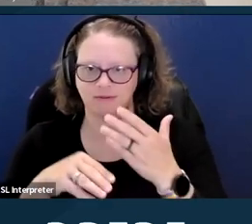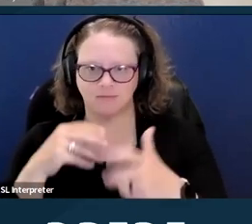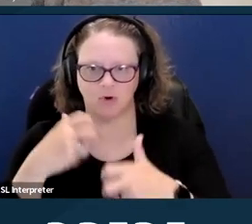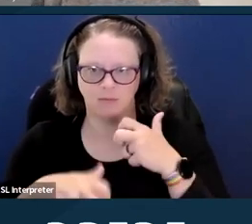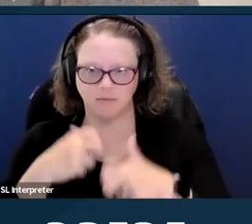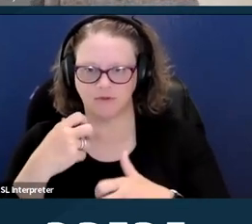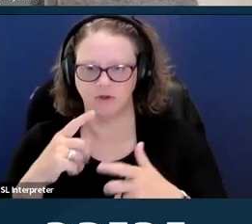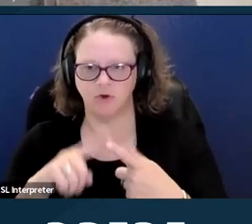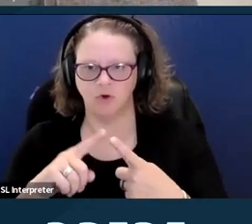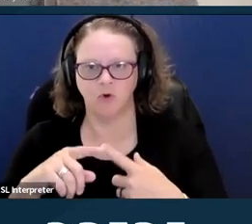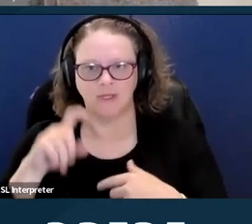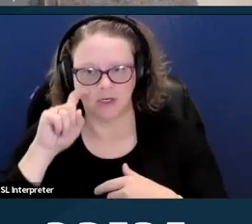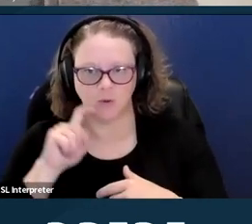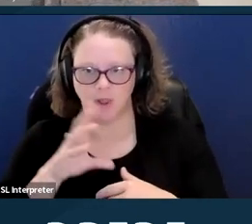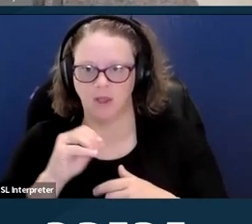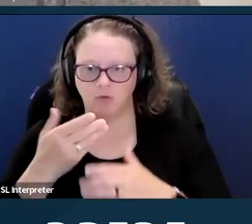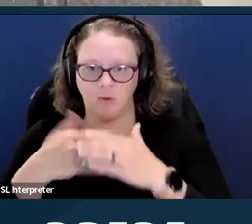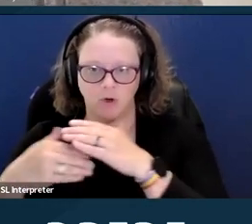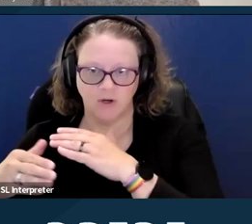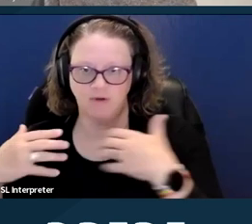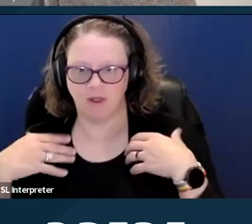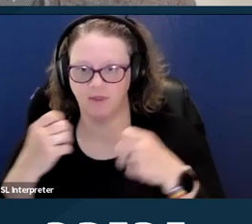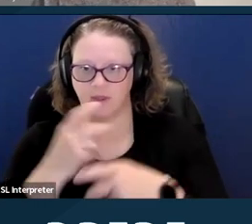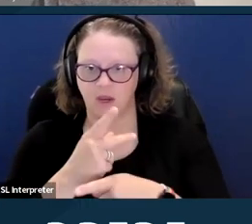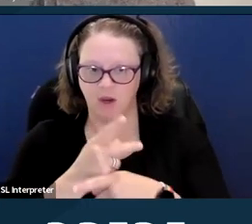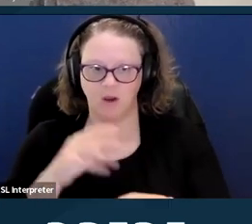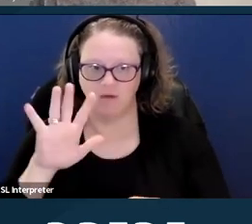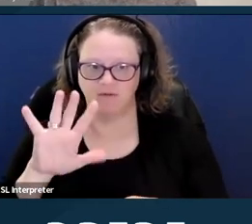So 58% of people with disabilities